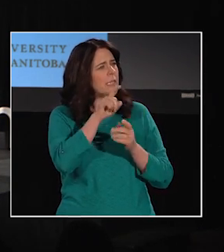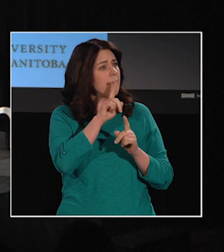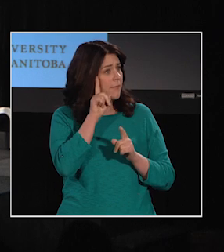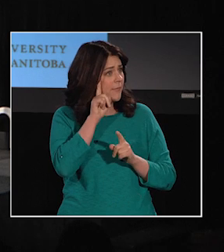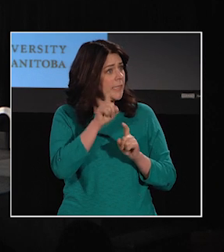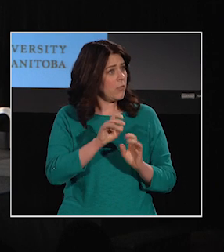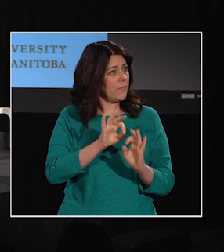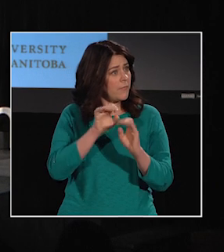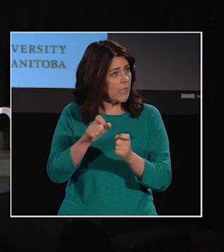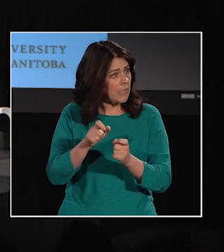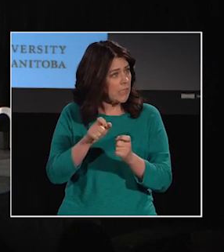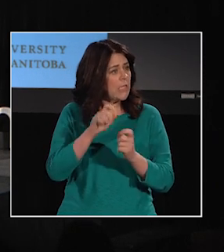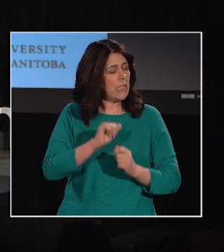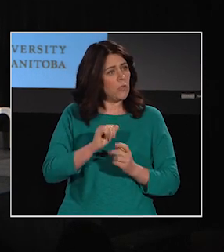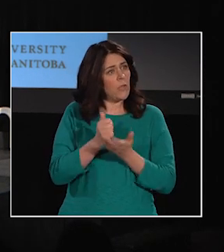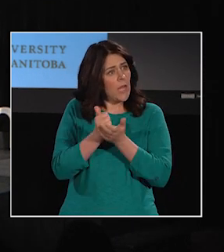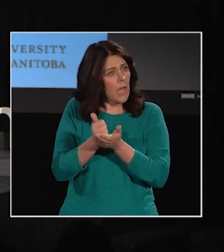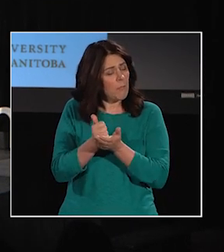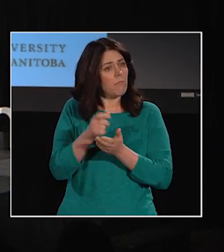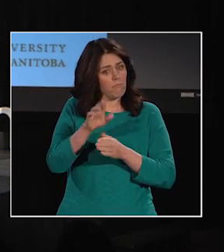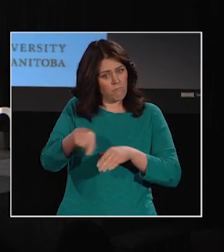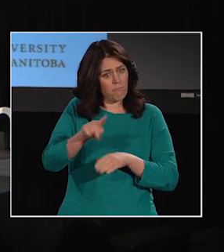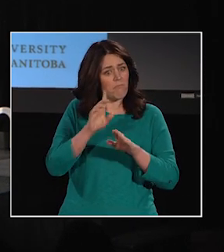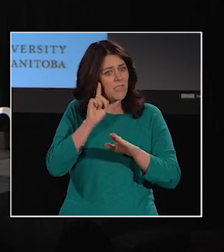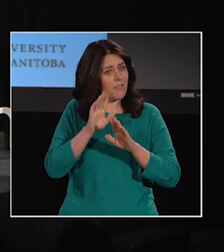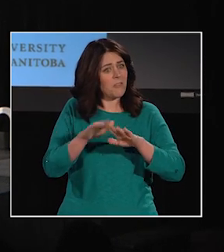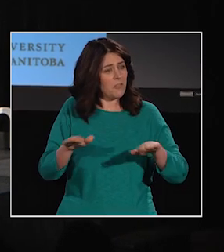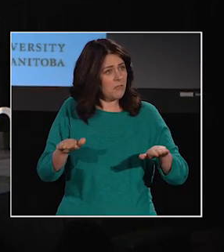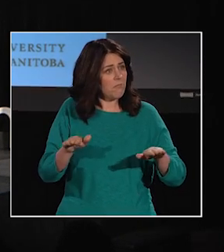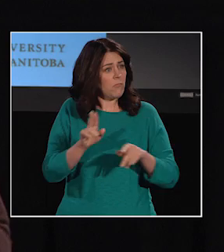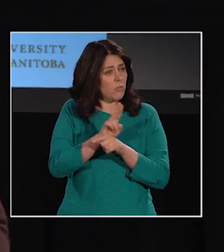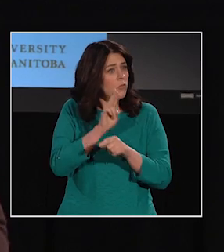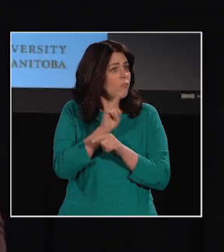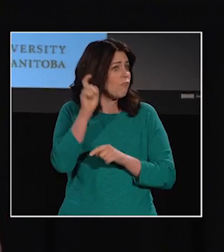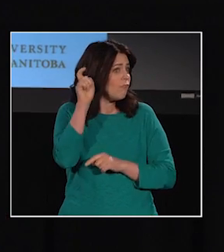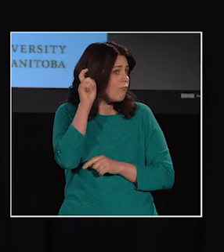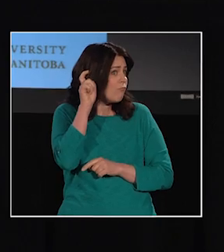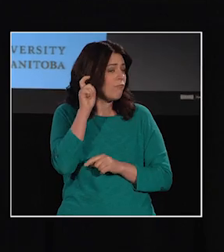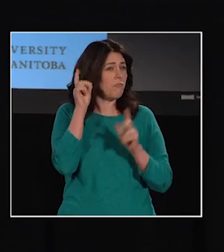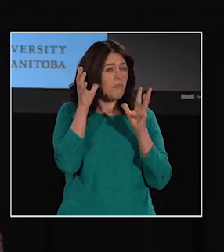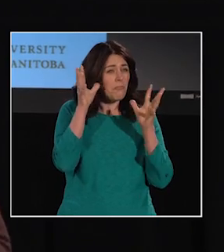helping deaf children learn how to with using hearing aids and amplification -